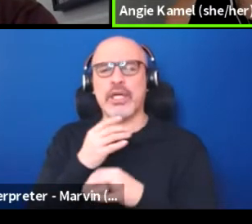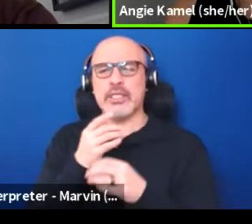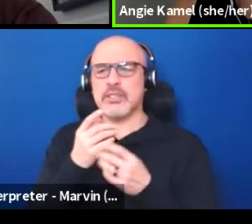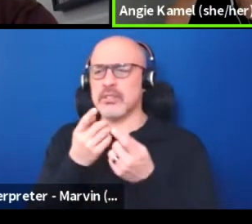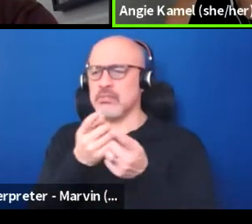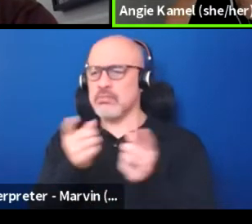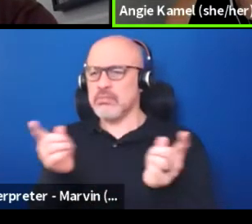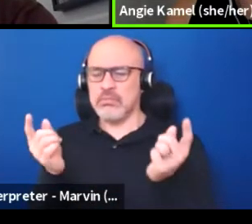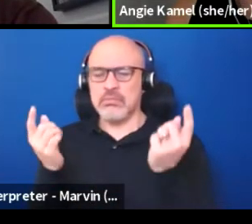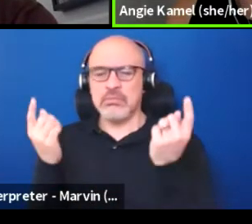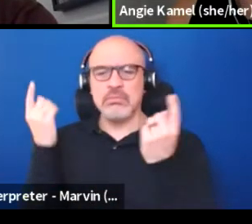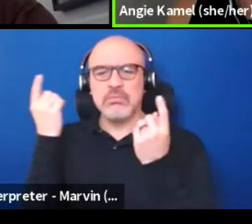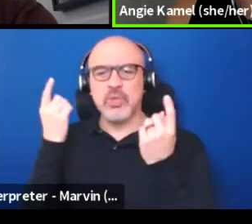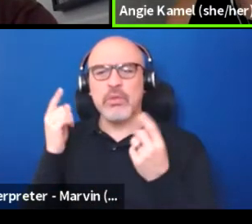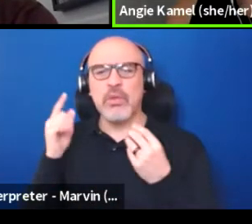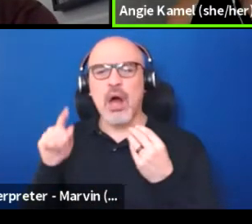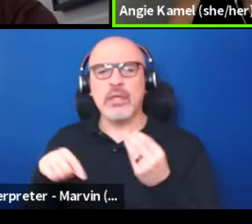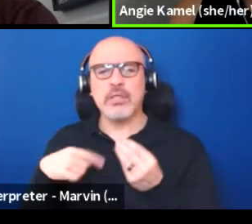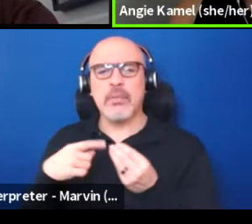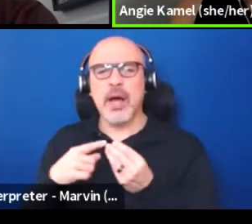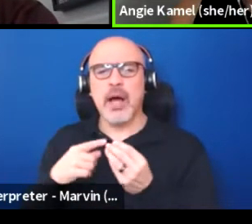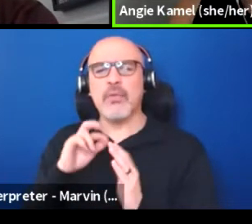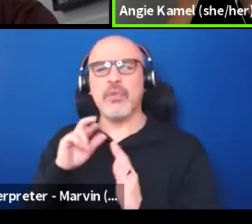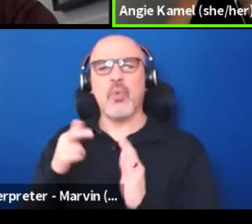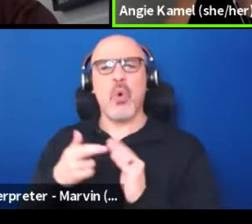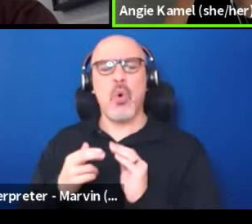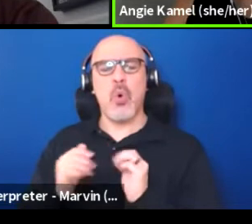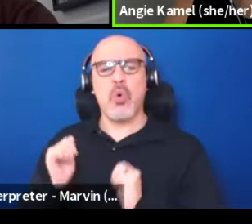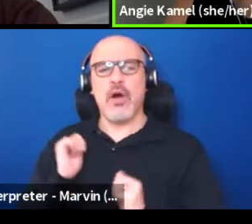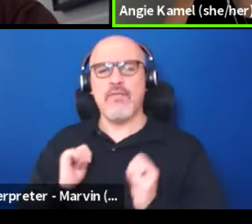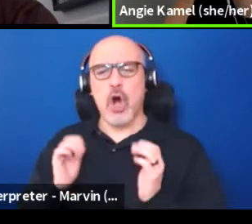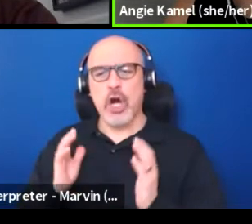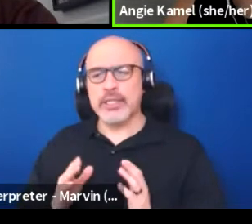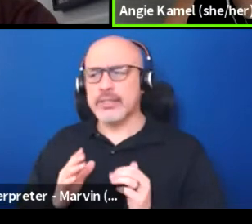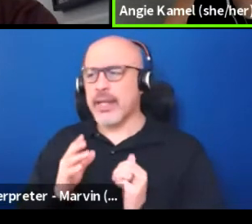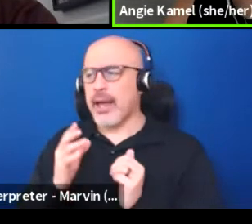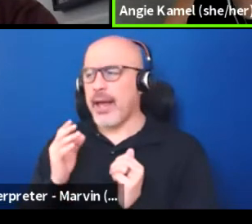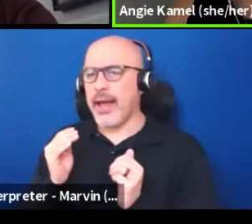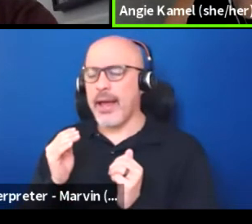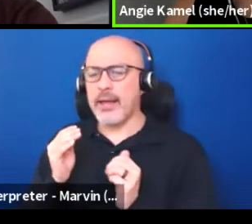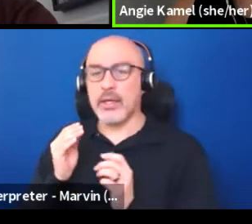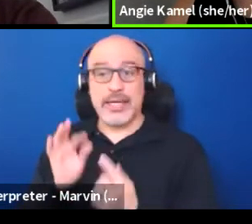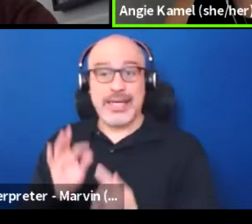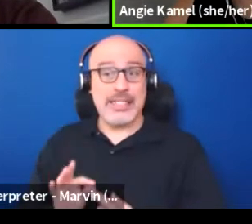around the role of artists, and particularly those with experience